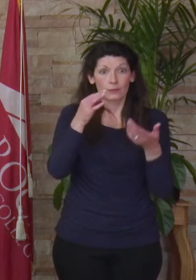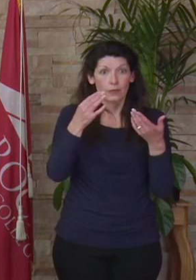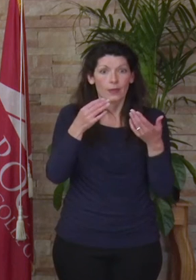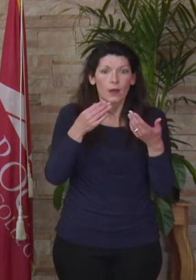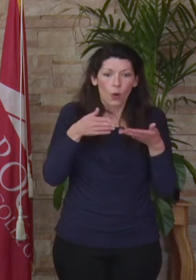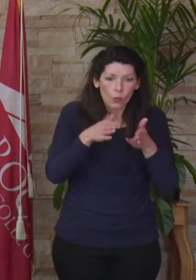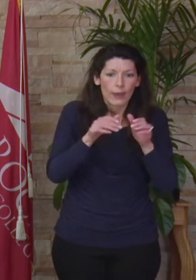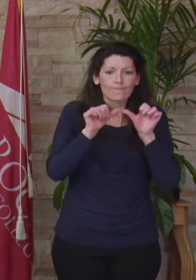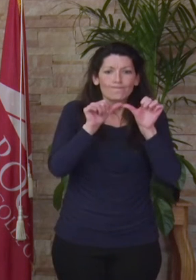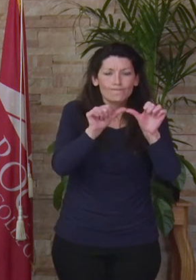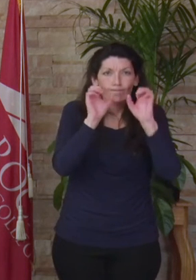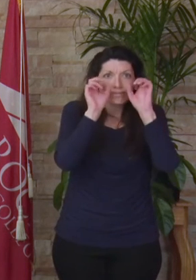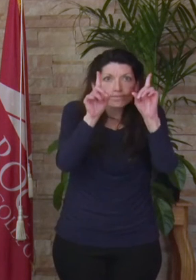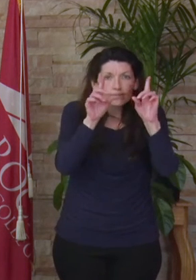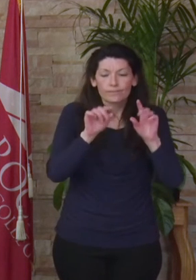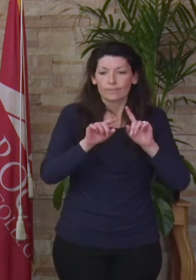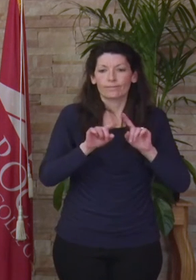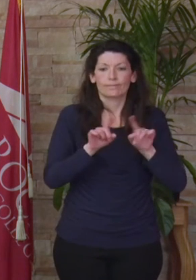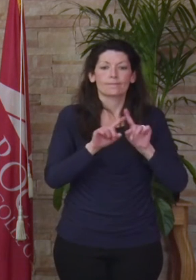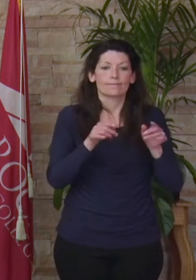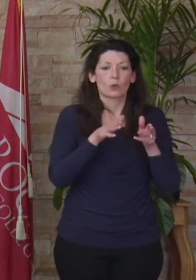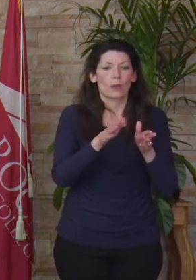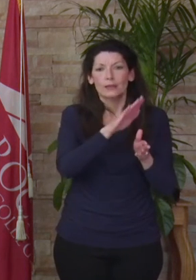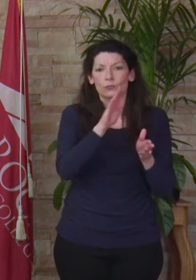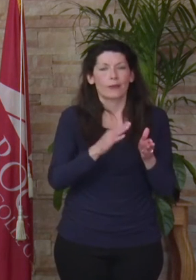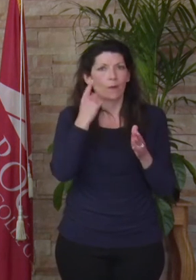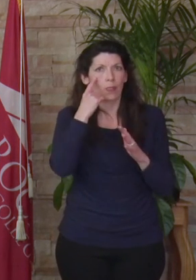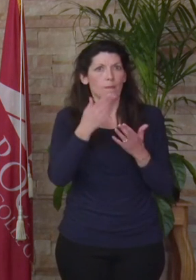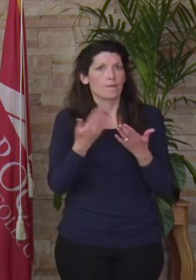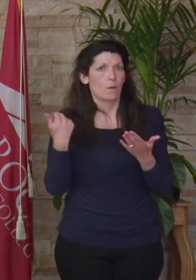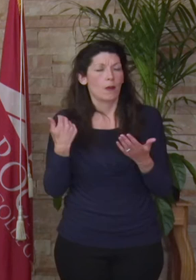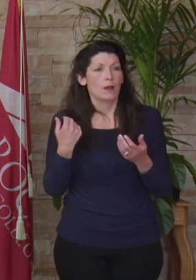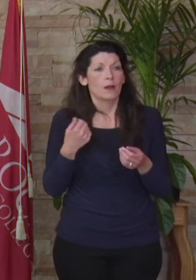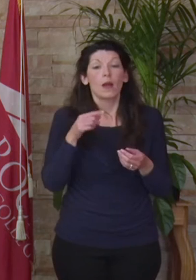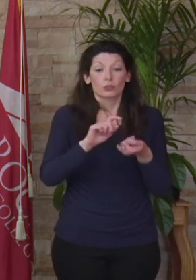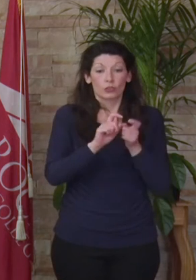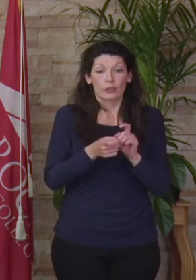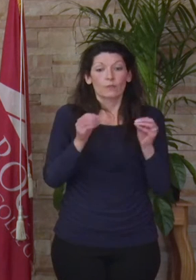in ways you never dreamed of, and make no mistake about it, these changes were harder on you,